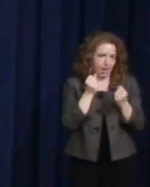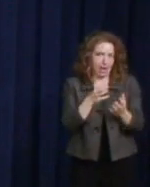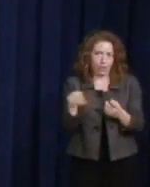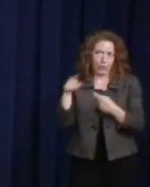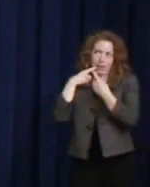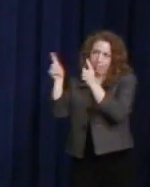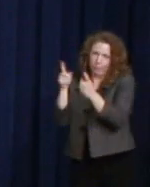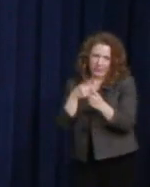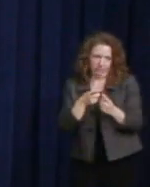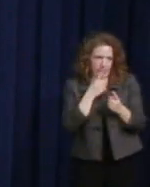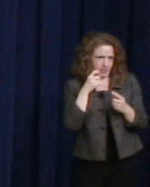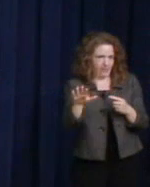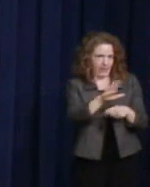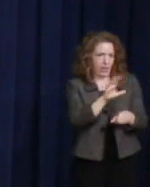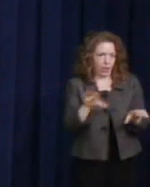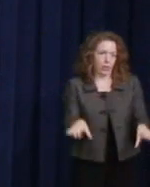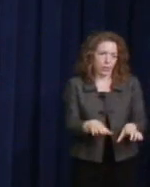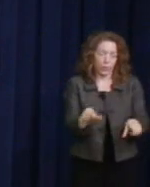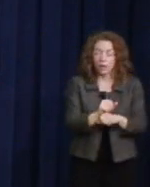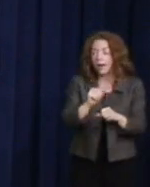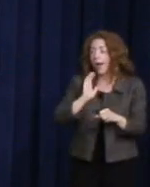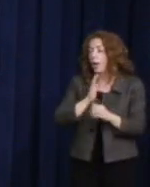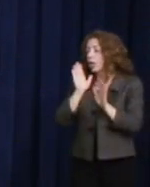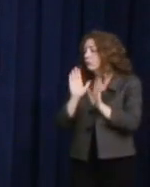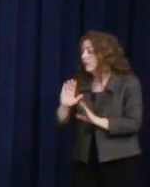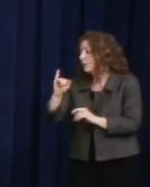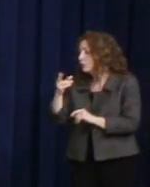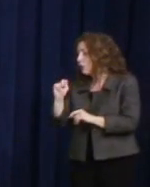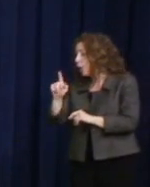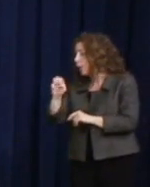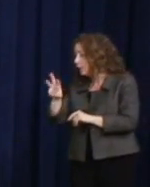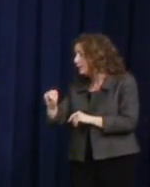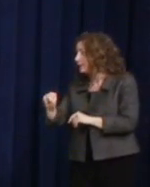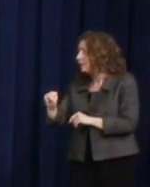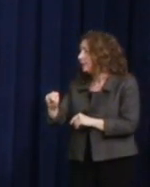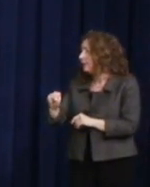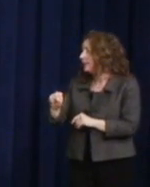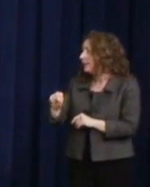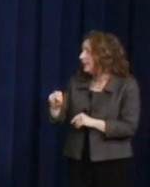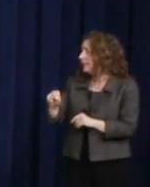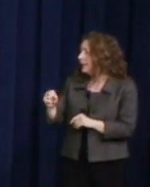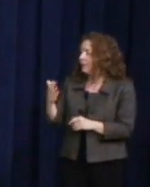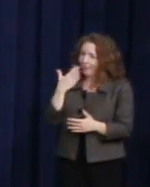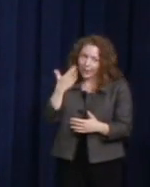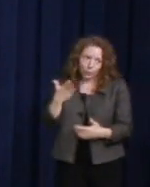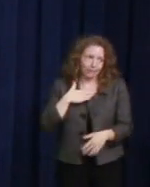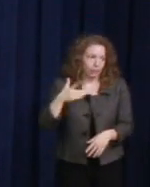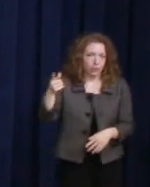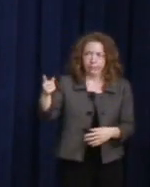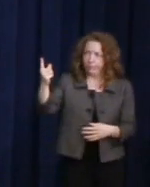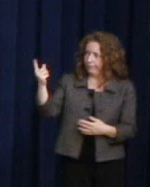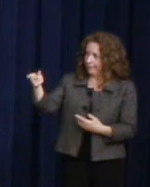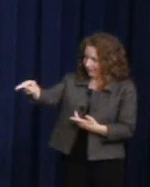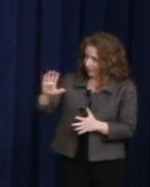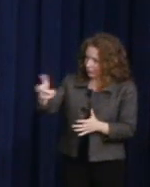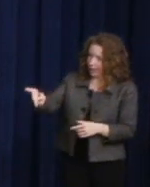Of course, our great John Lewis, and thank you for putting him after -- me after him on the program. Right?